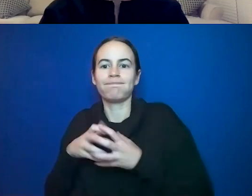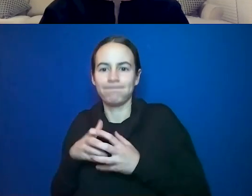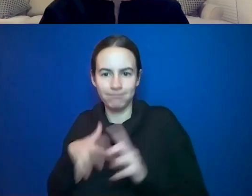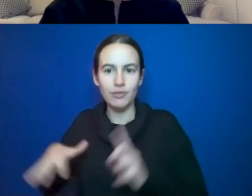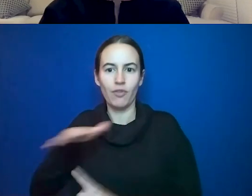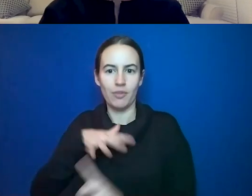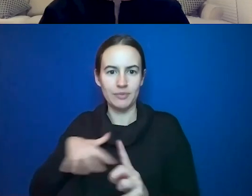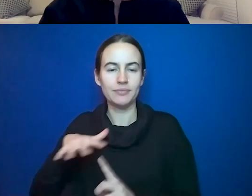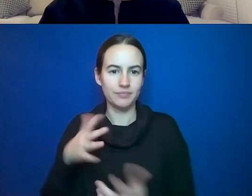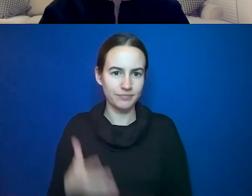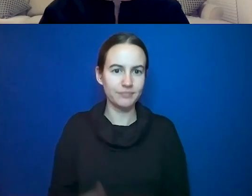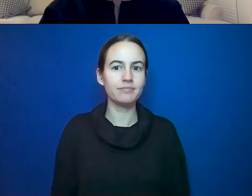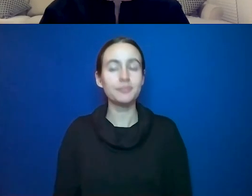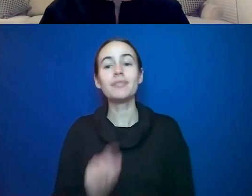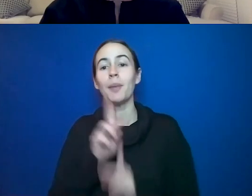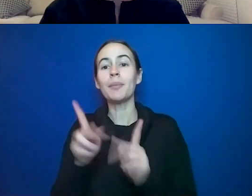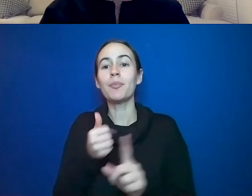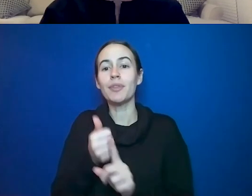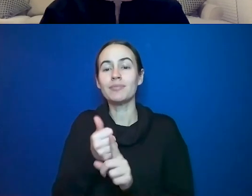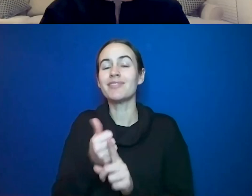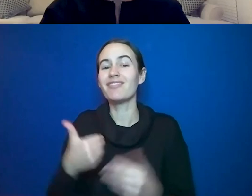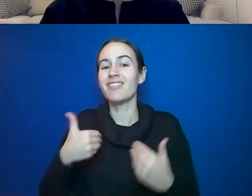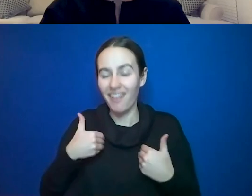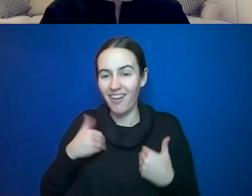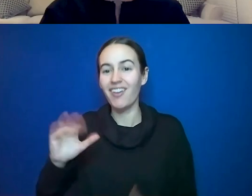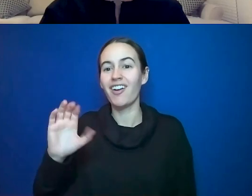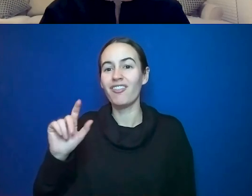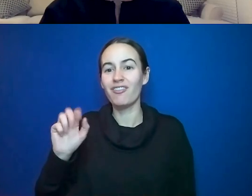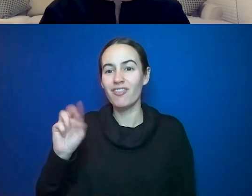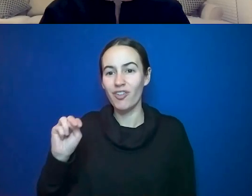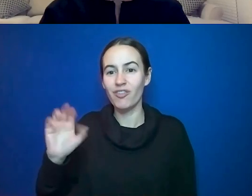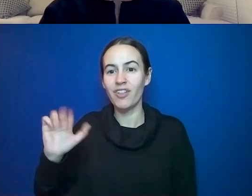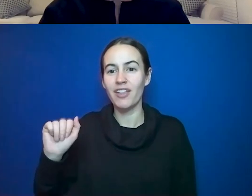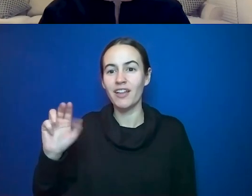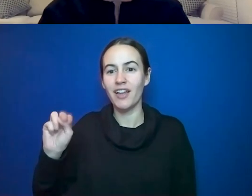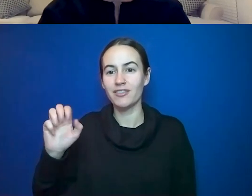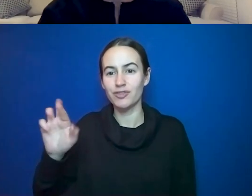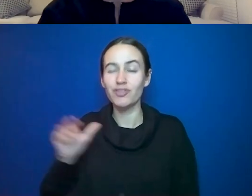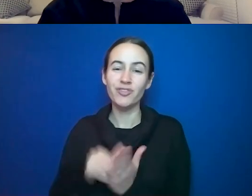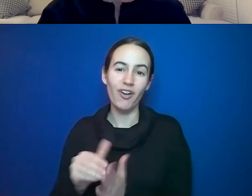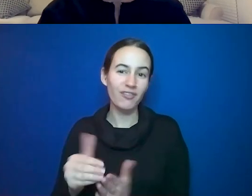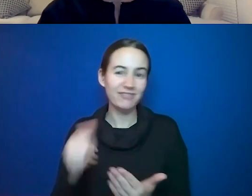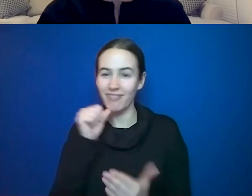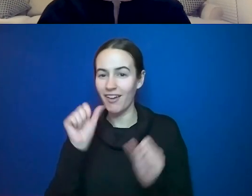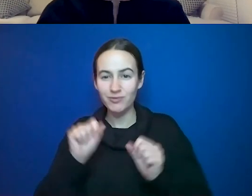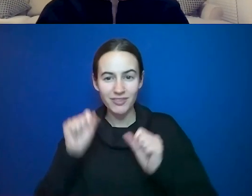the bad diet and not exercising, and so it really could be more related to that than say the